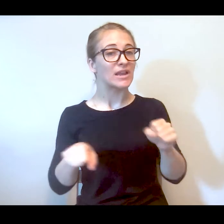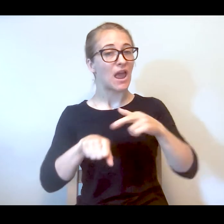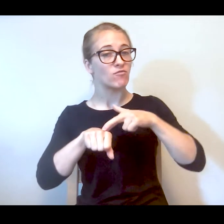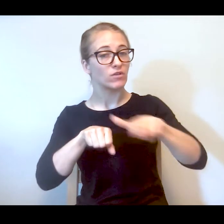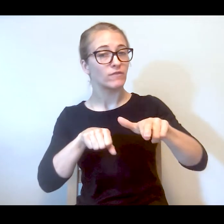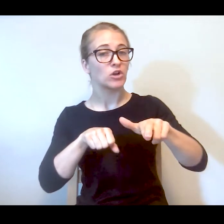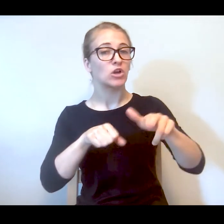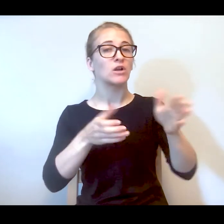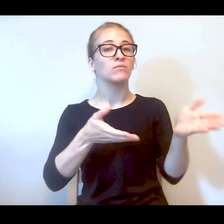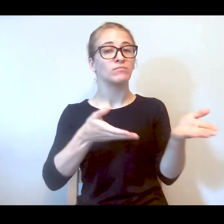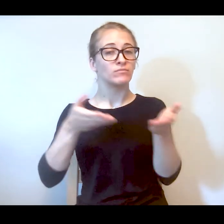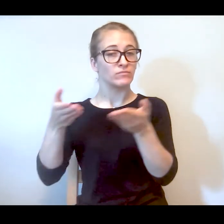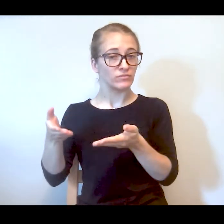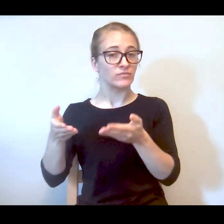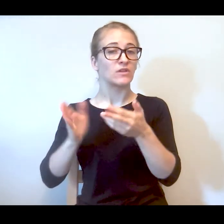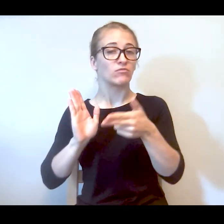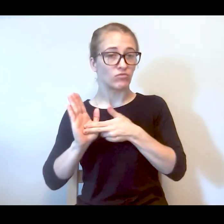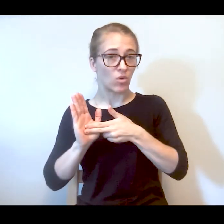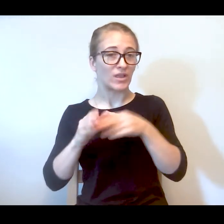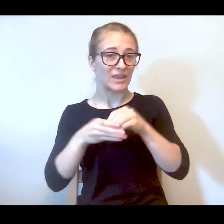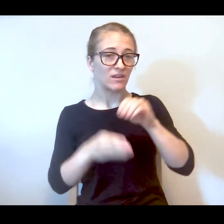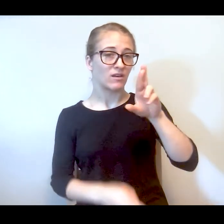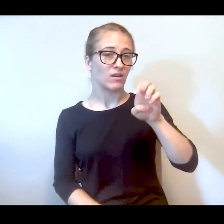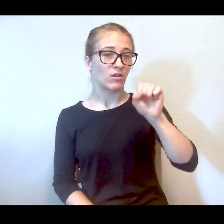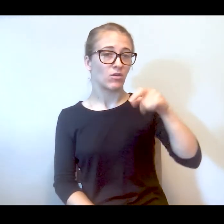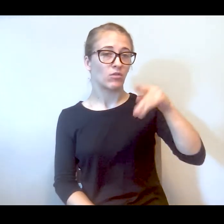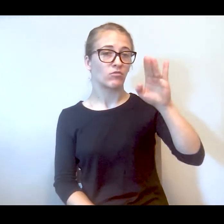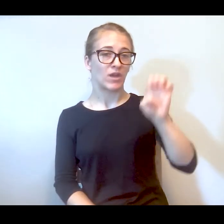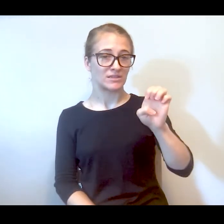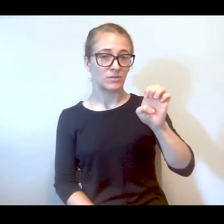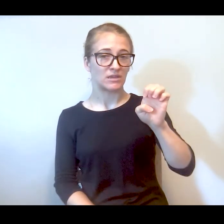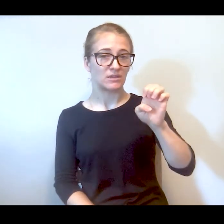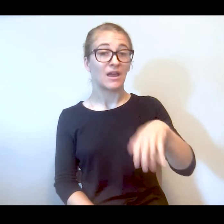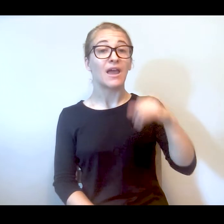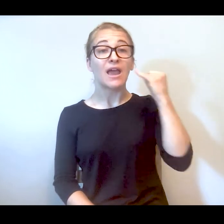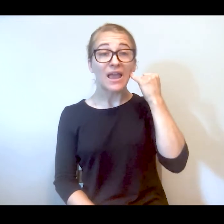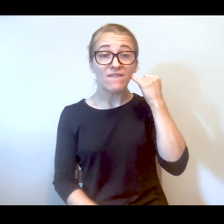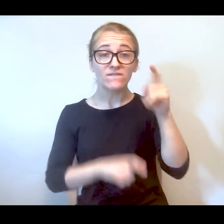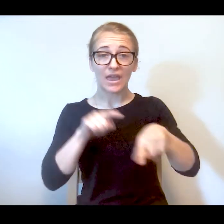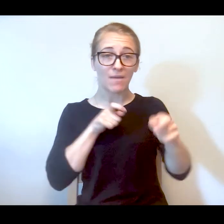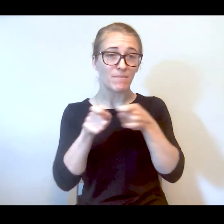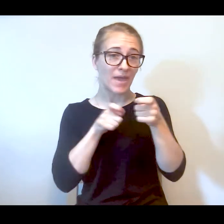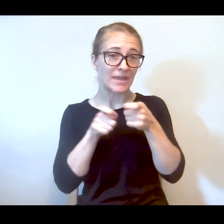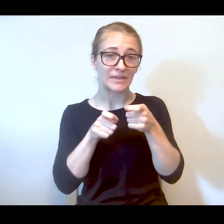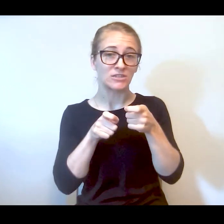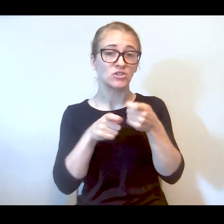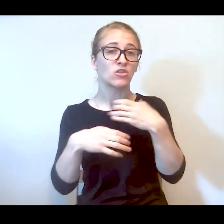somebody can be referred to, taken, and enrolled in a respite center if they find they can't manage